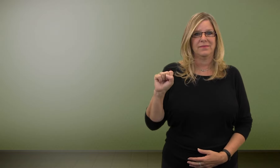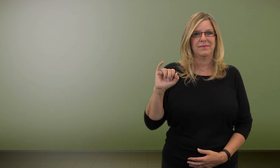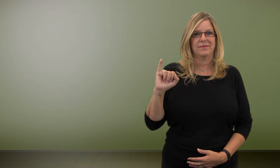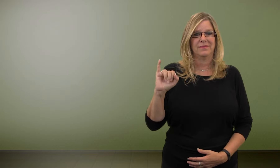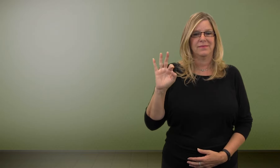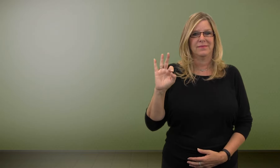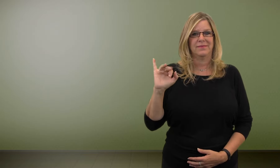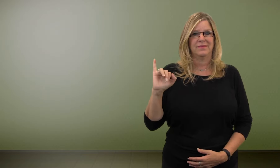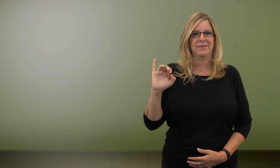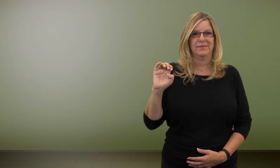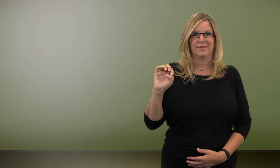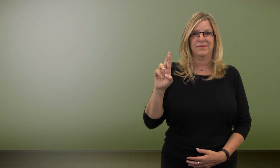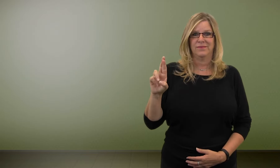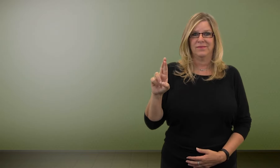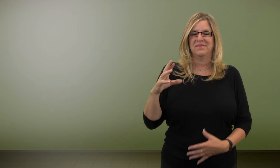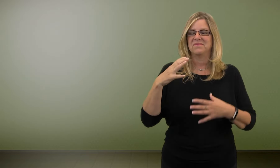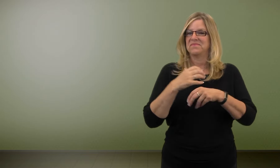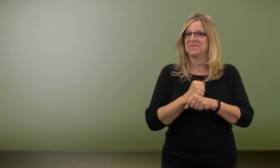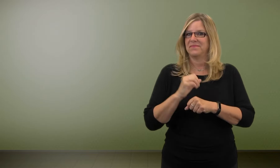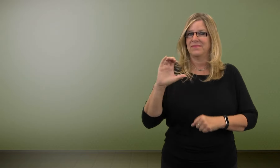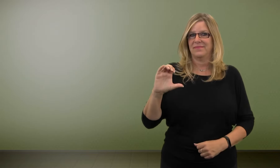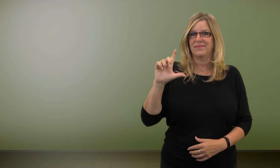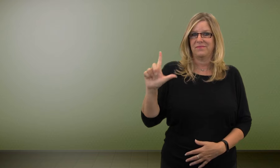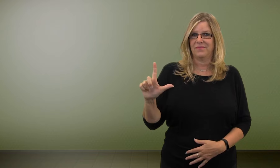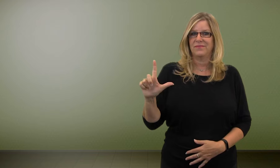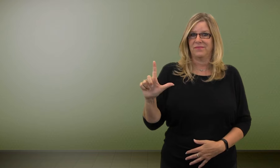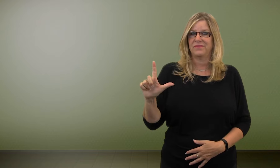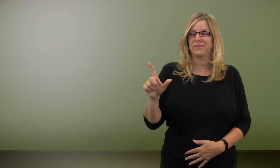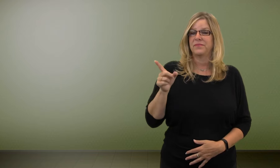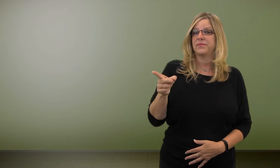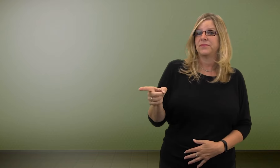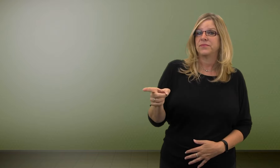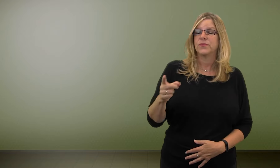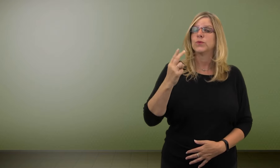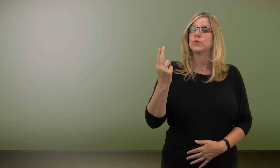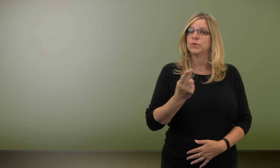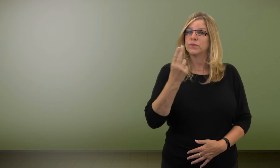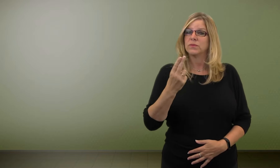Classifiers and it is signed "CL".